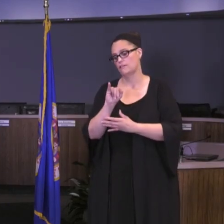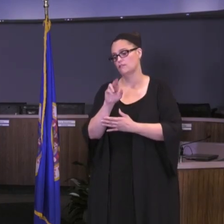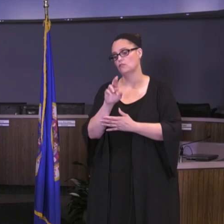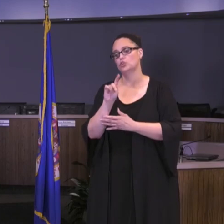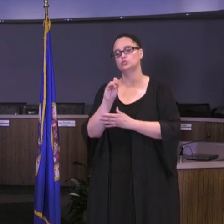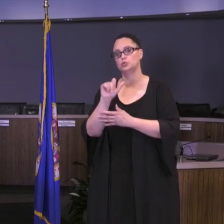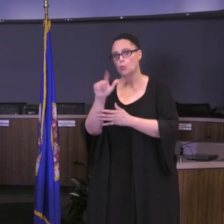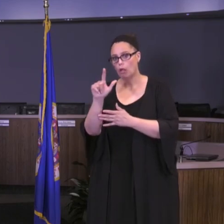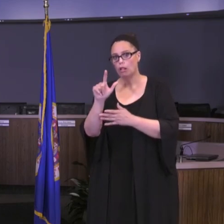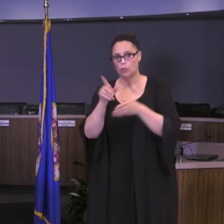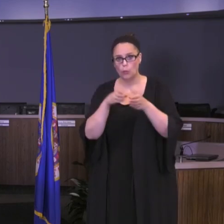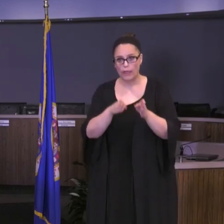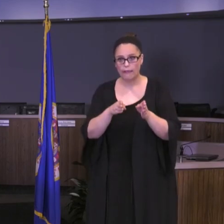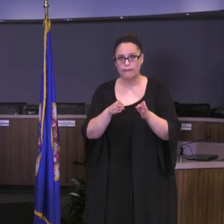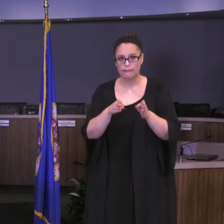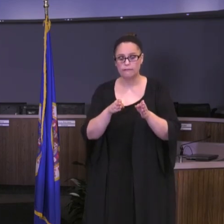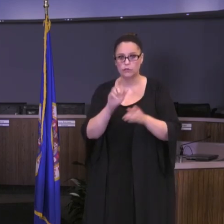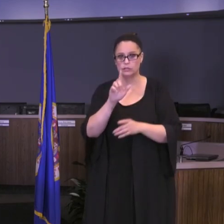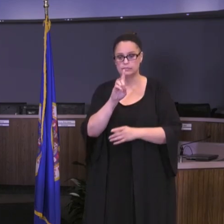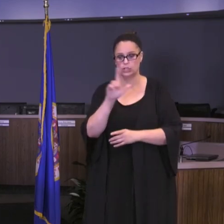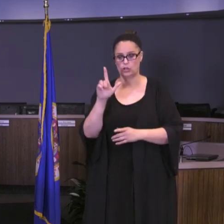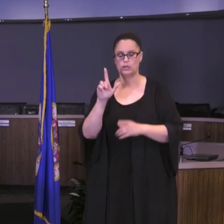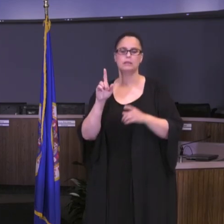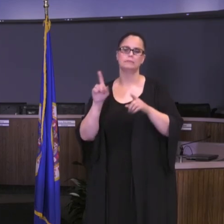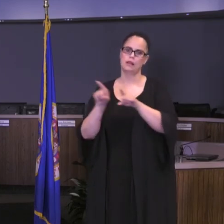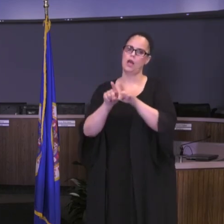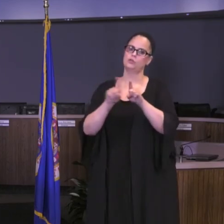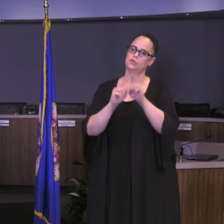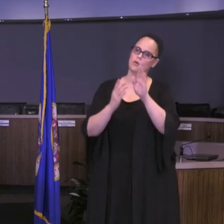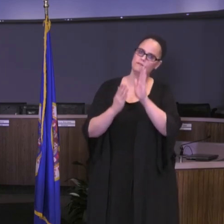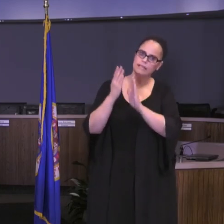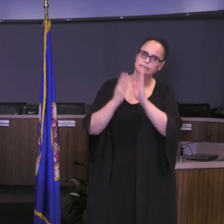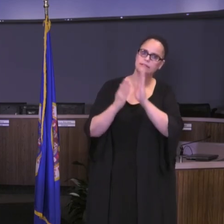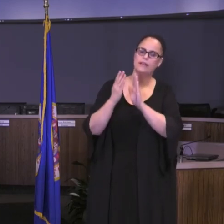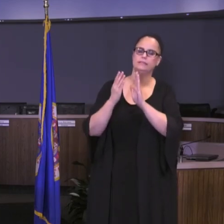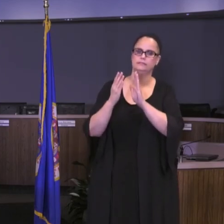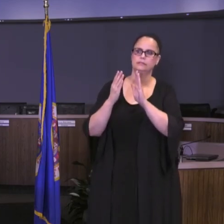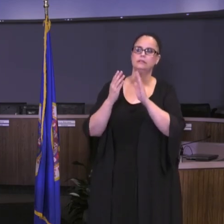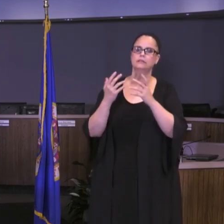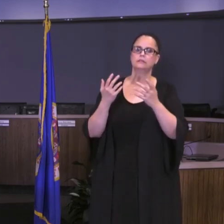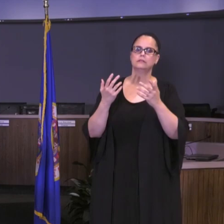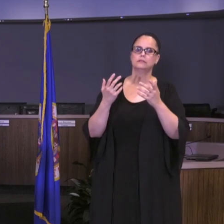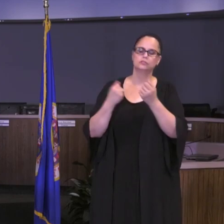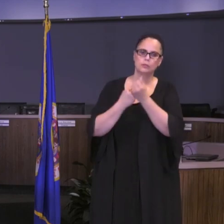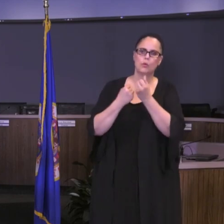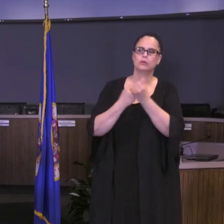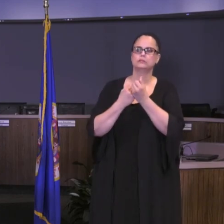support, but also do it in a face-to-face, following guidelines in some of our larger space of schools,